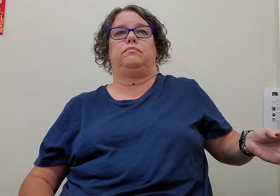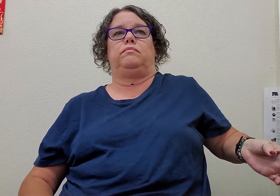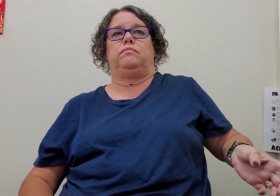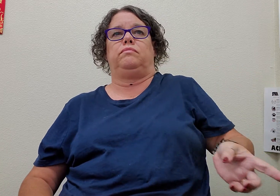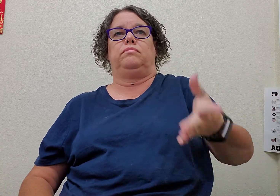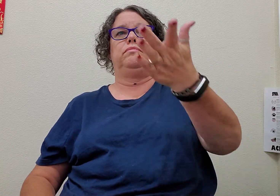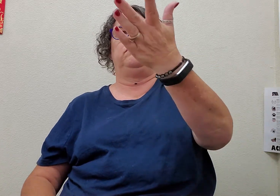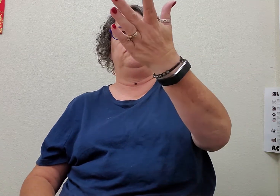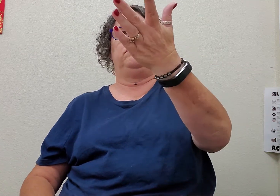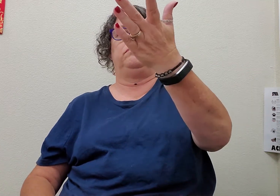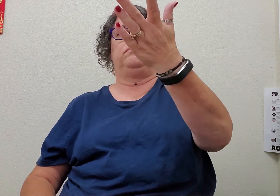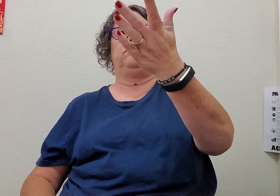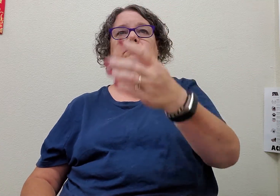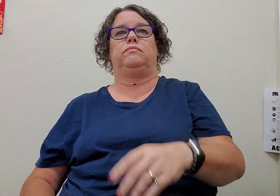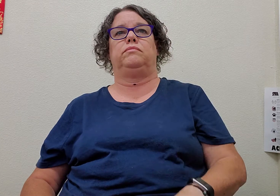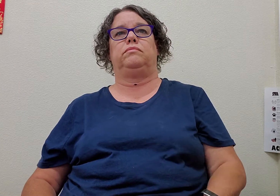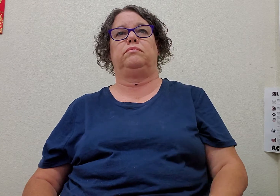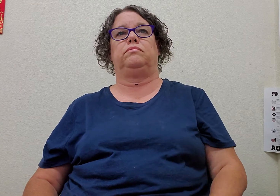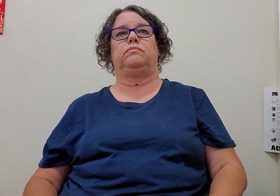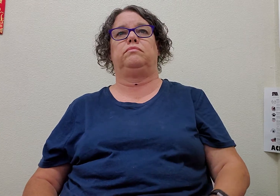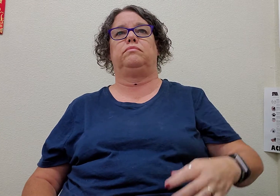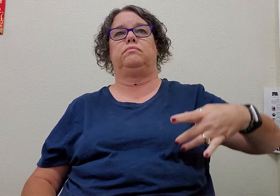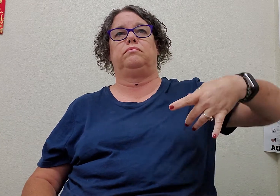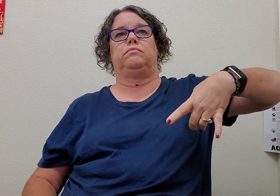bowling (1) bowling (2)